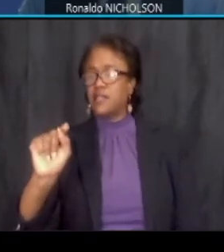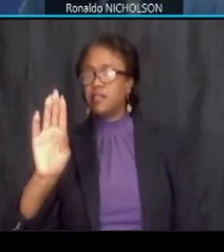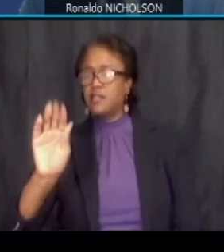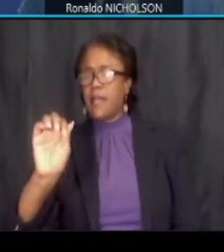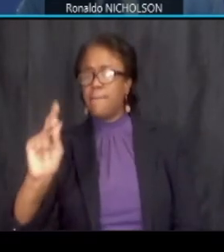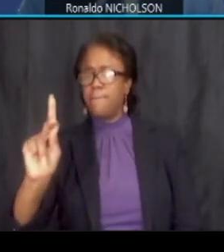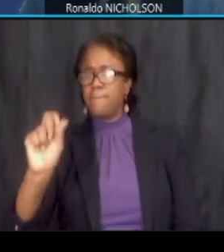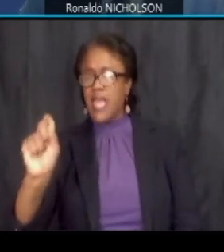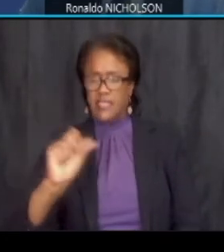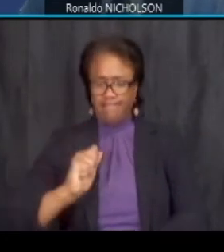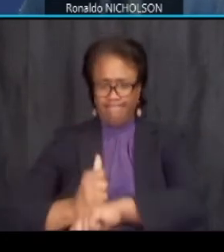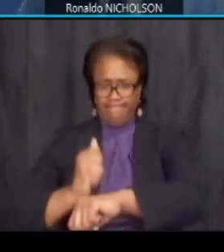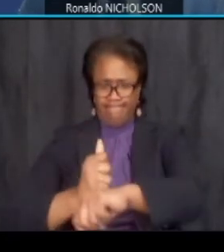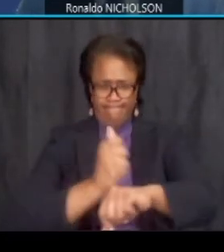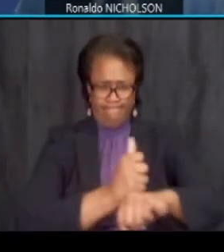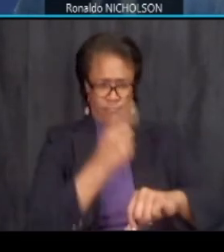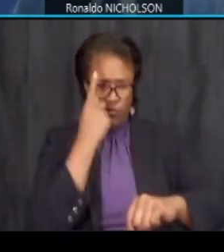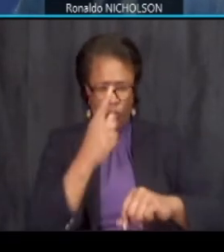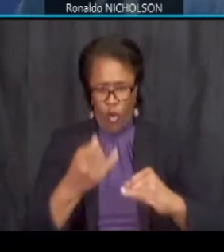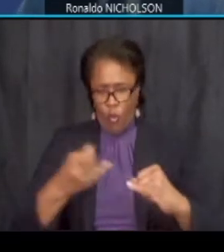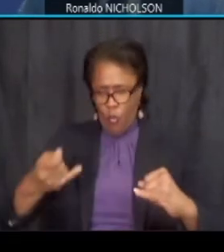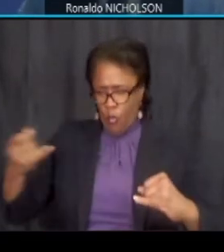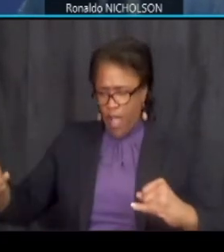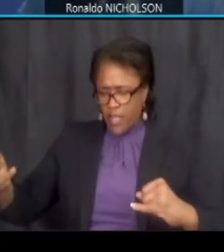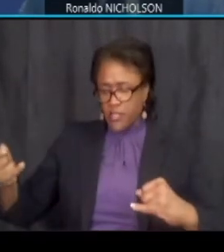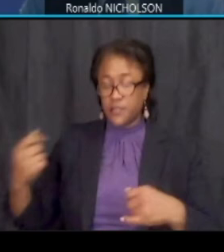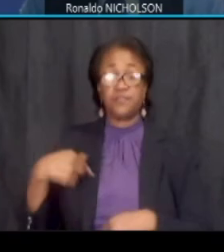the utility relocations we are talking about are the existing